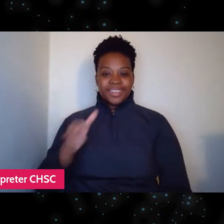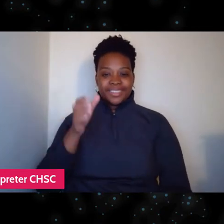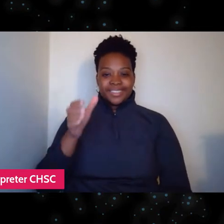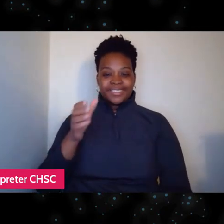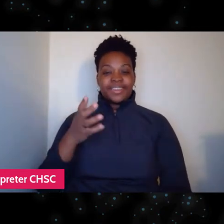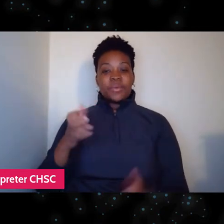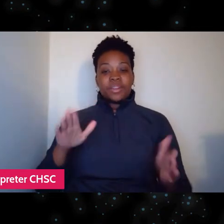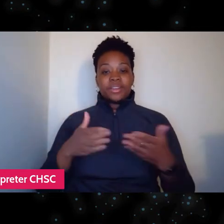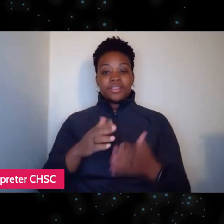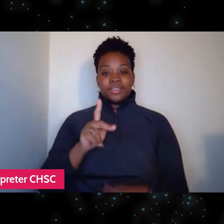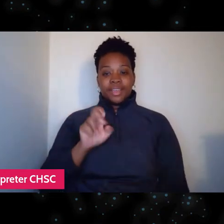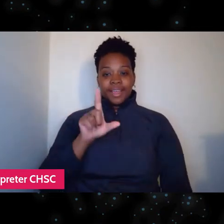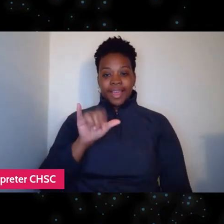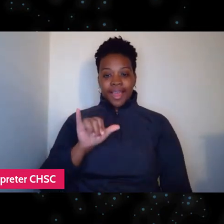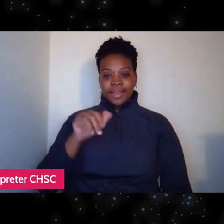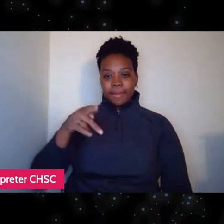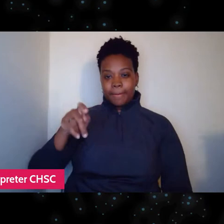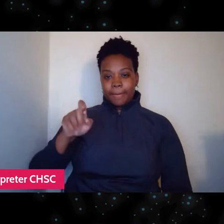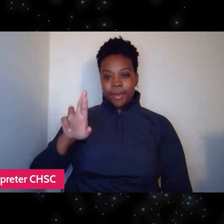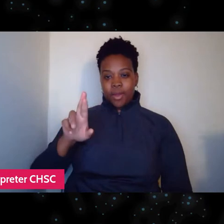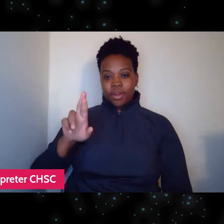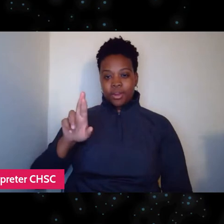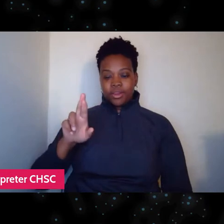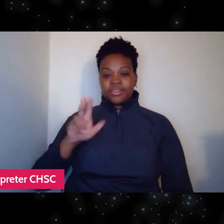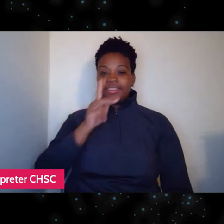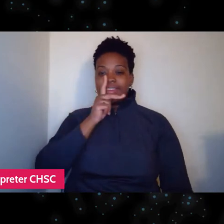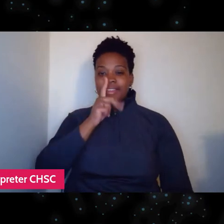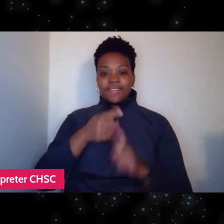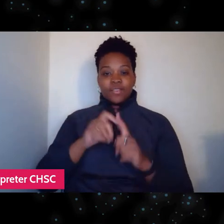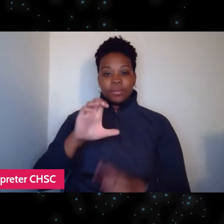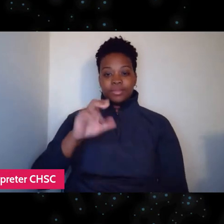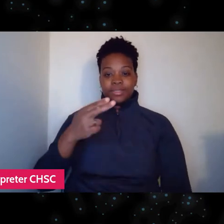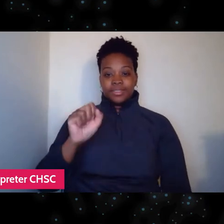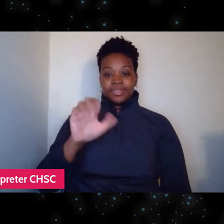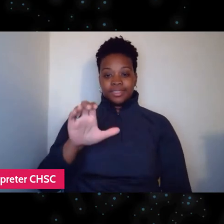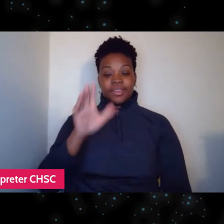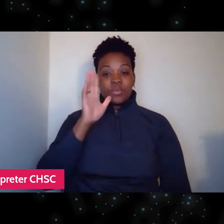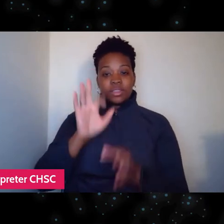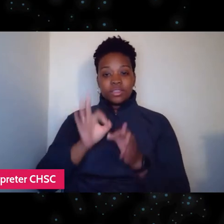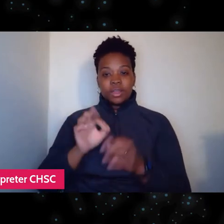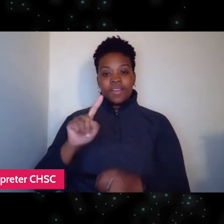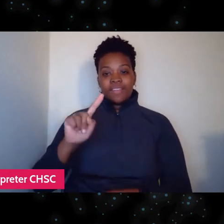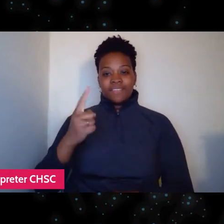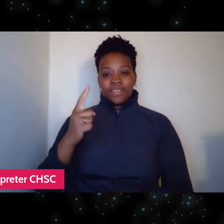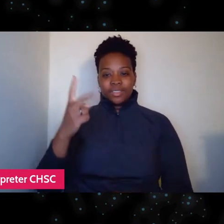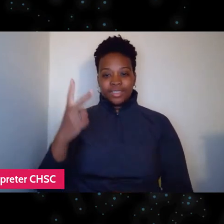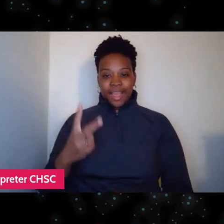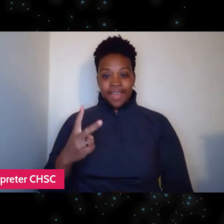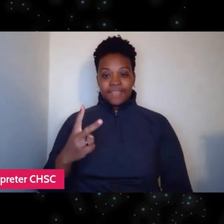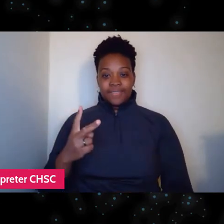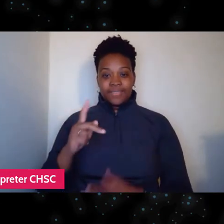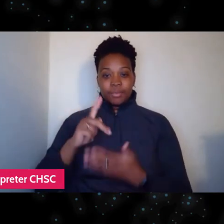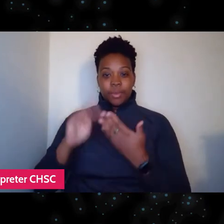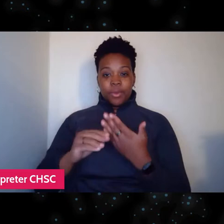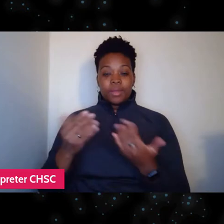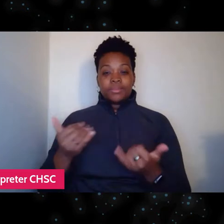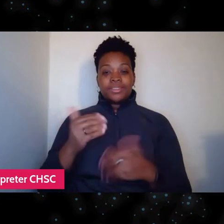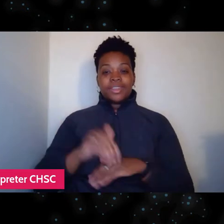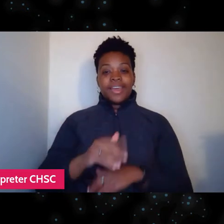from the Cleveland Hearing and Speech Center who will be interpreting with us during the first half of our program tonight. Kelly, thank you for being here.